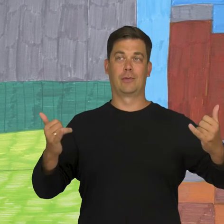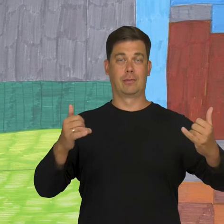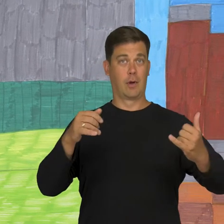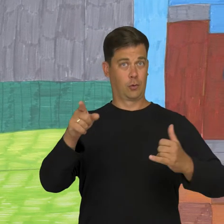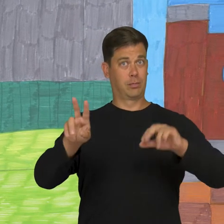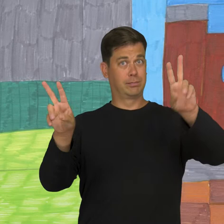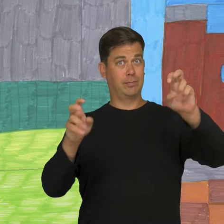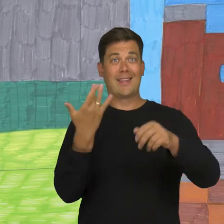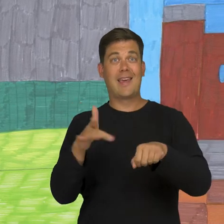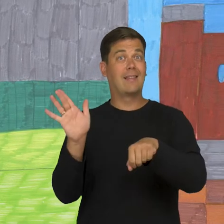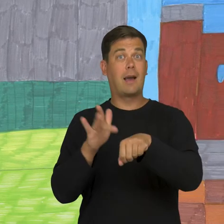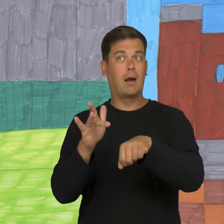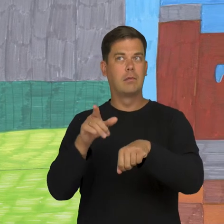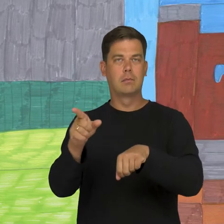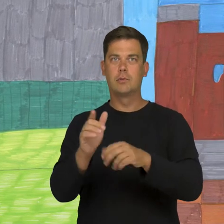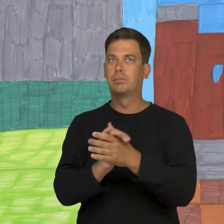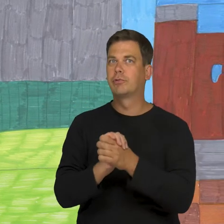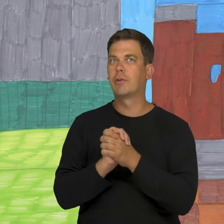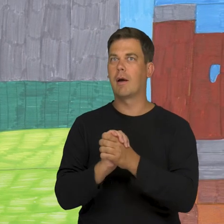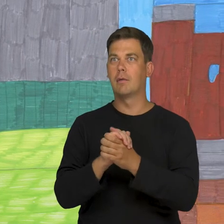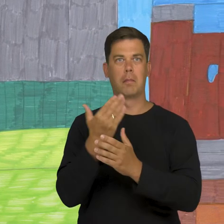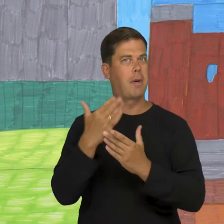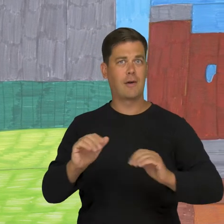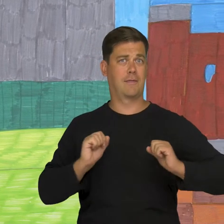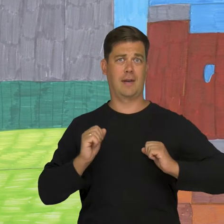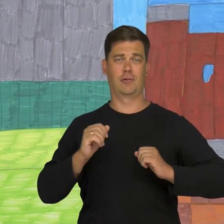The "Intouchables" film is based on a true story about friendship, and it has a happy ending.